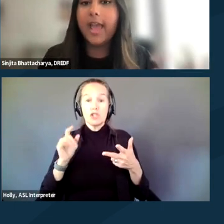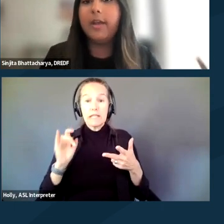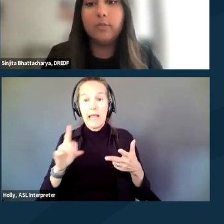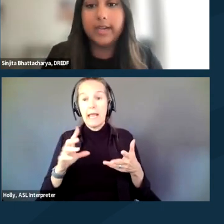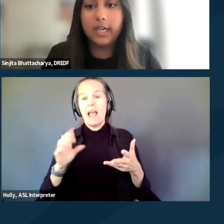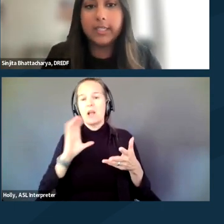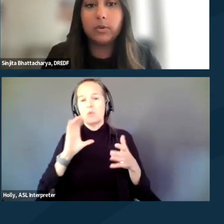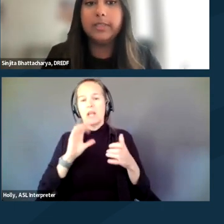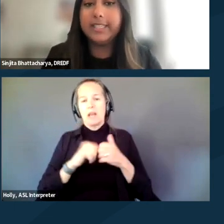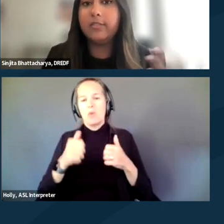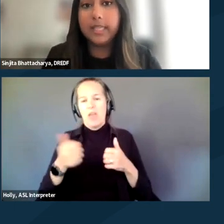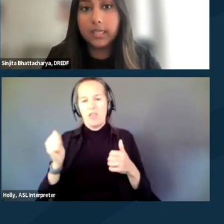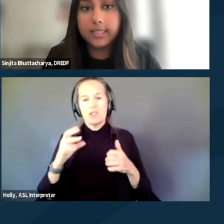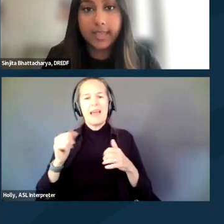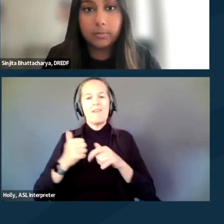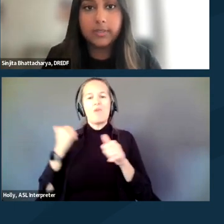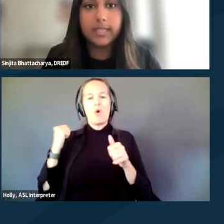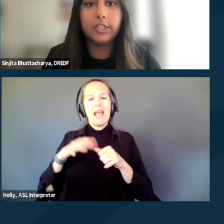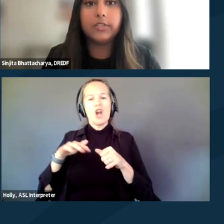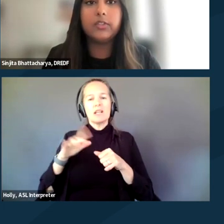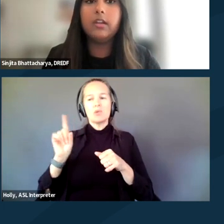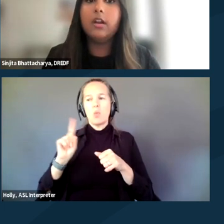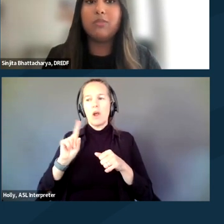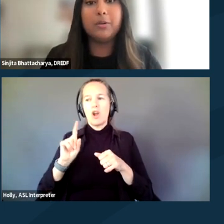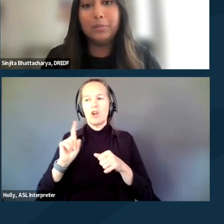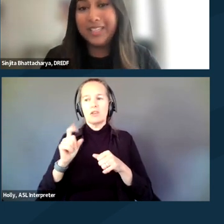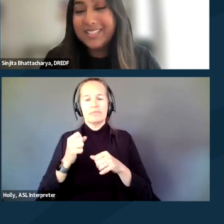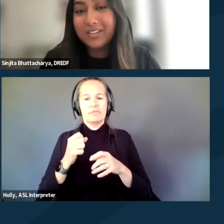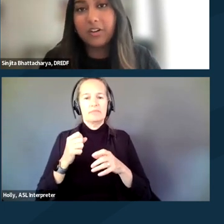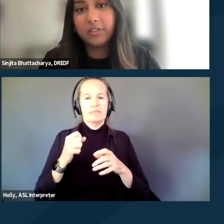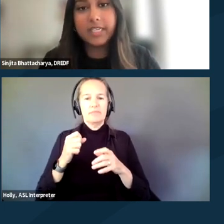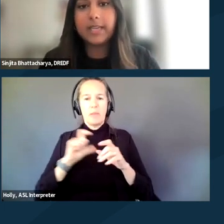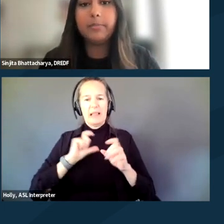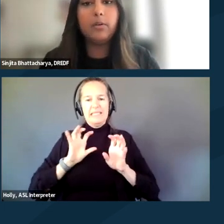and avoid areas where police have begun to kettle protestors. Rubber bullets are another example,